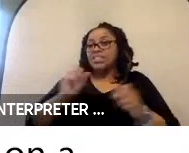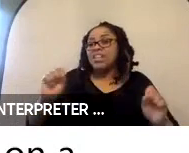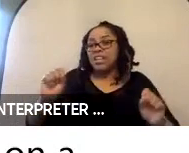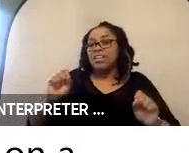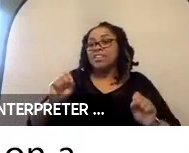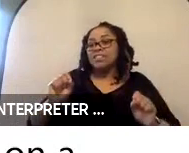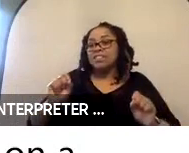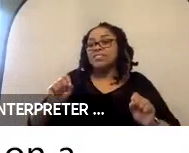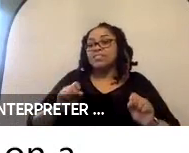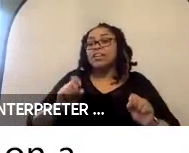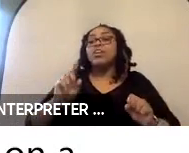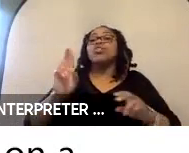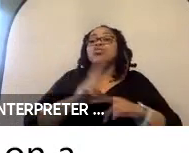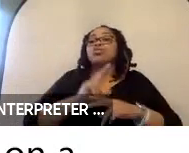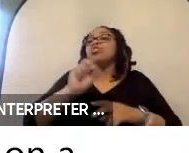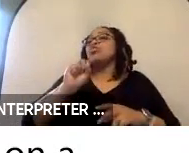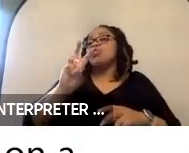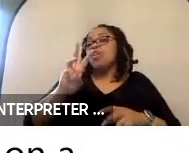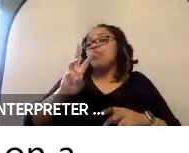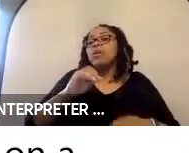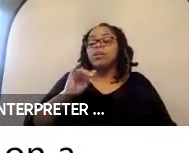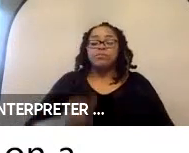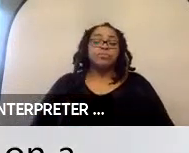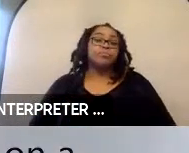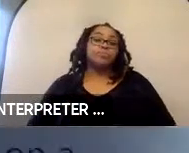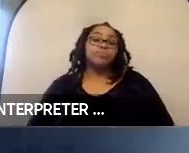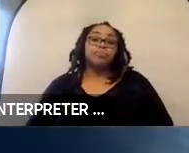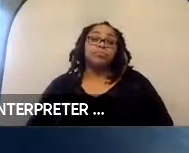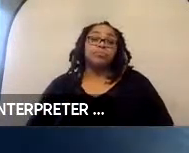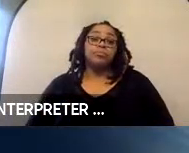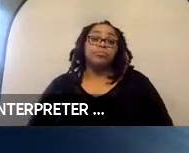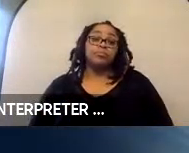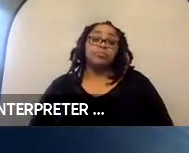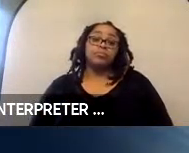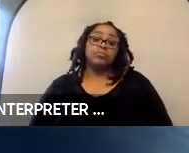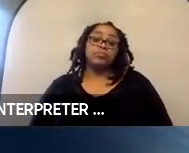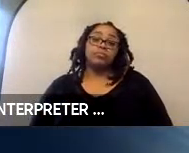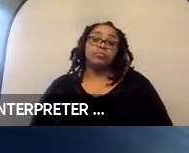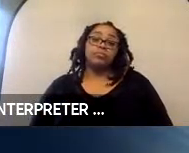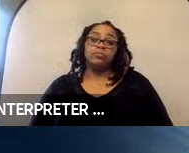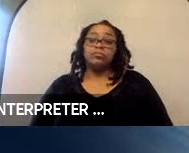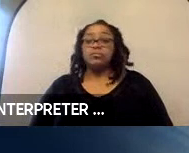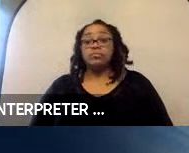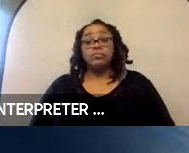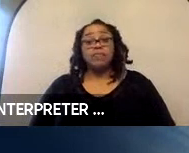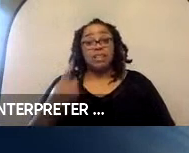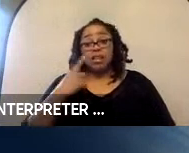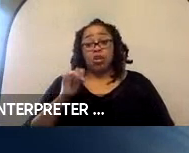other software. Next slide. Okay, I think that’s all I have on, on the